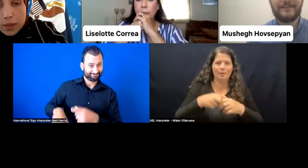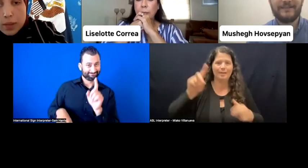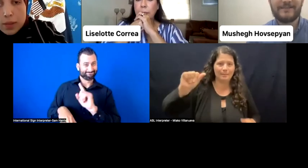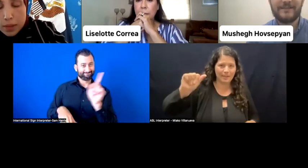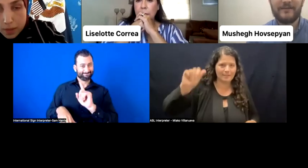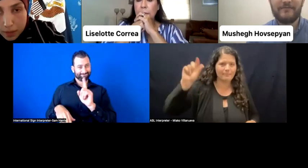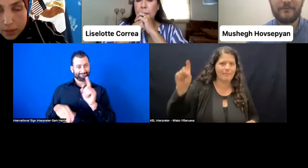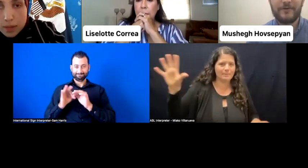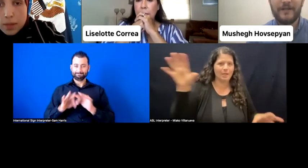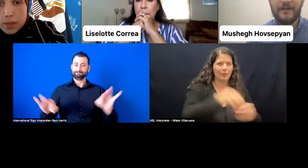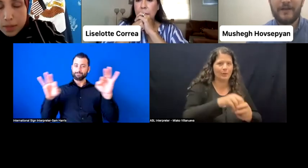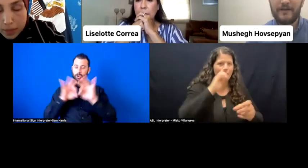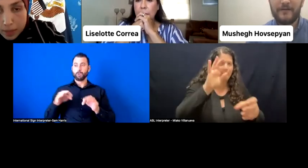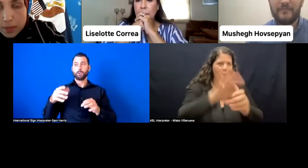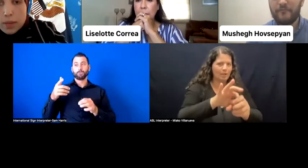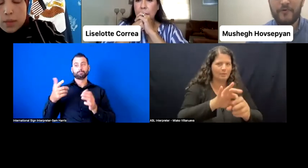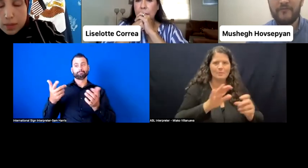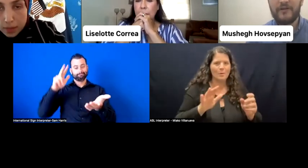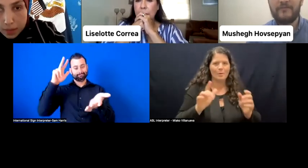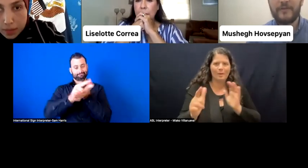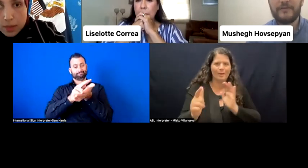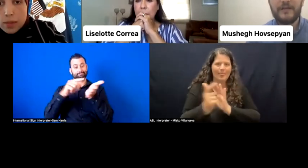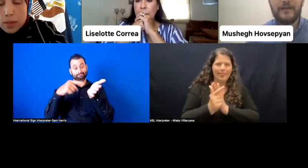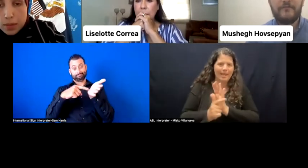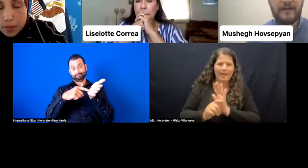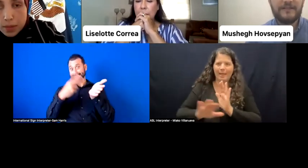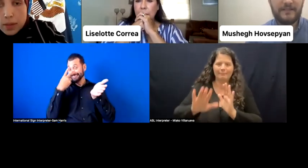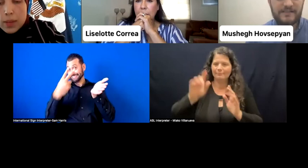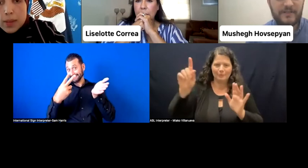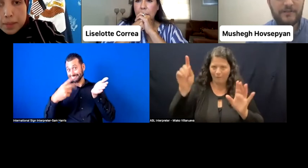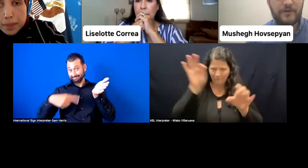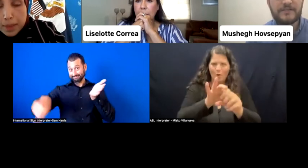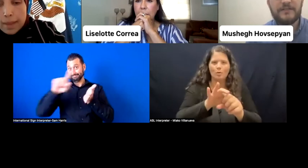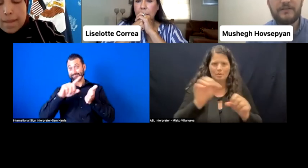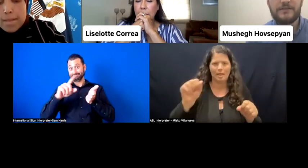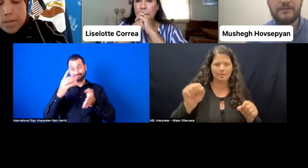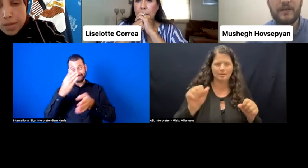these for every government. Finally, disability rights leaders